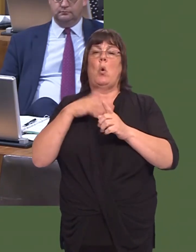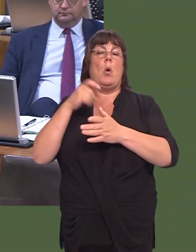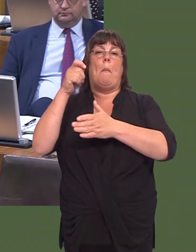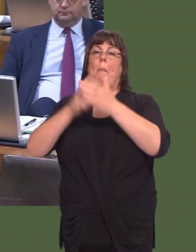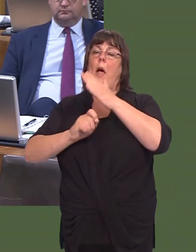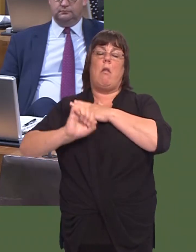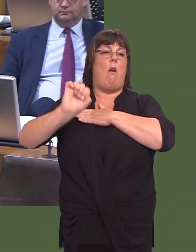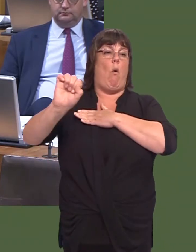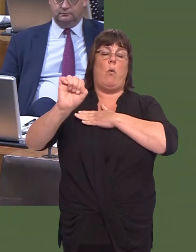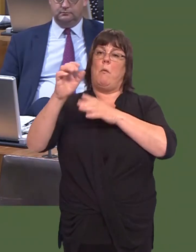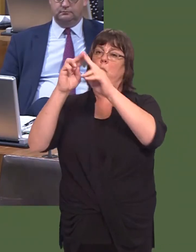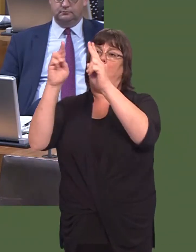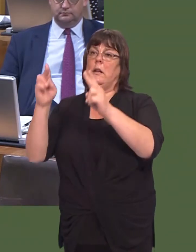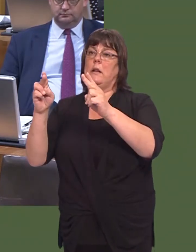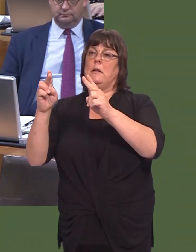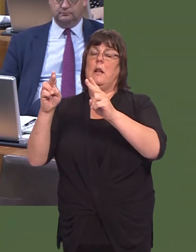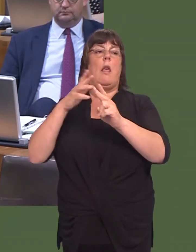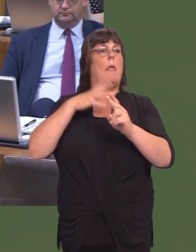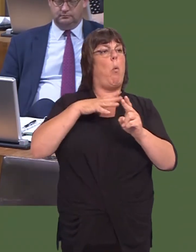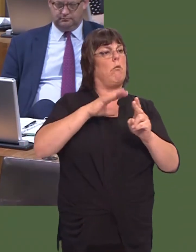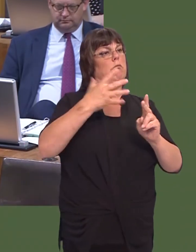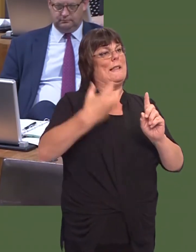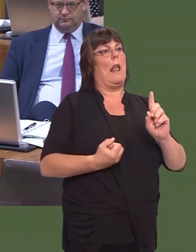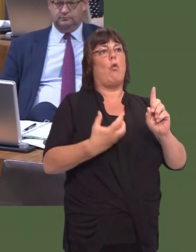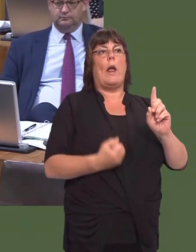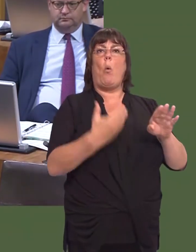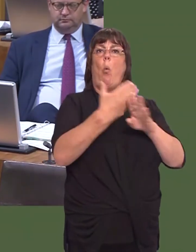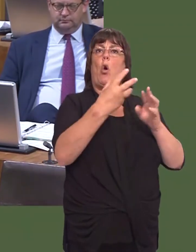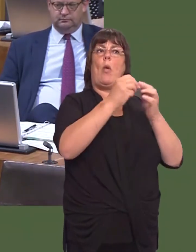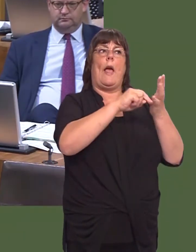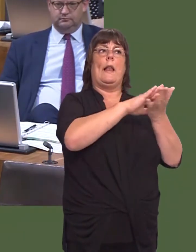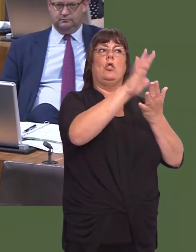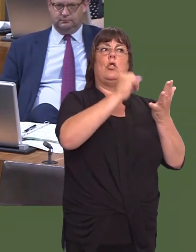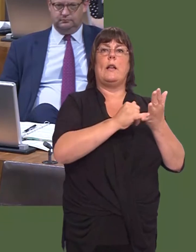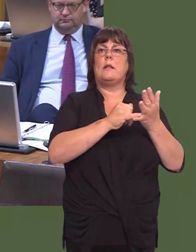into a practice; they want to be salaried. Some will want to buy into a practice, but increasingly, they come out of university,